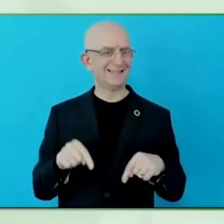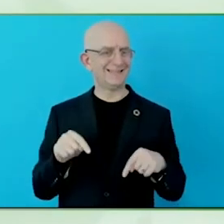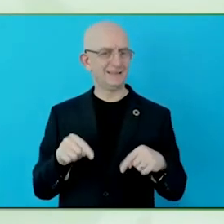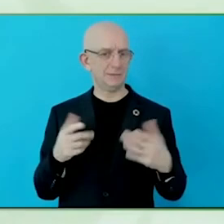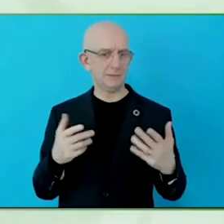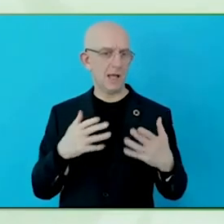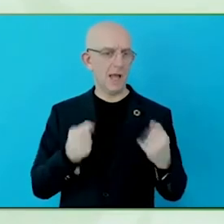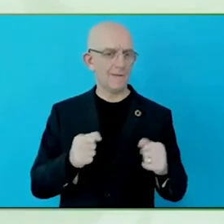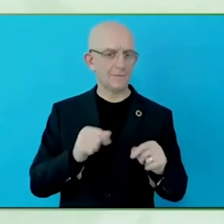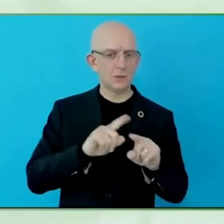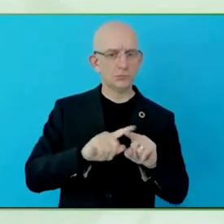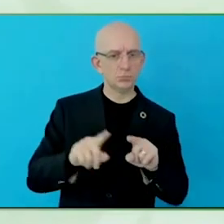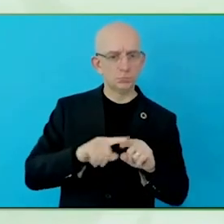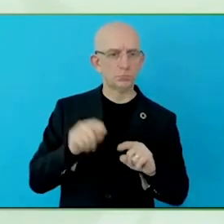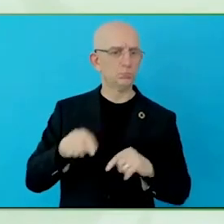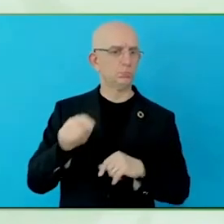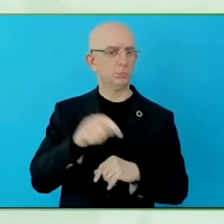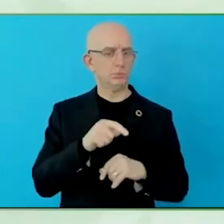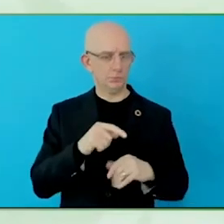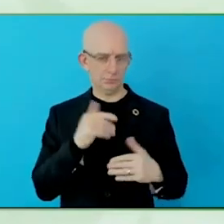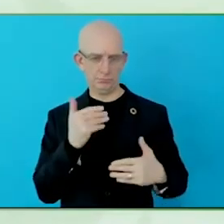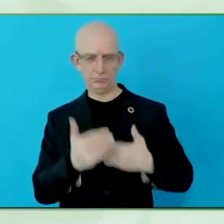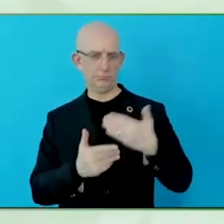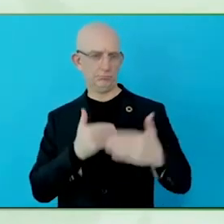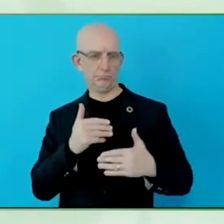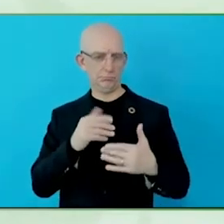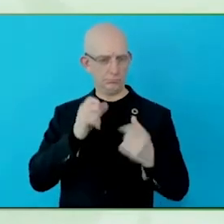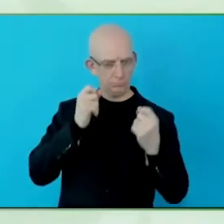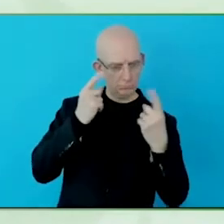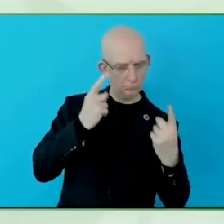From a digital accessibility perspective, at our Scotiabank